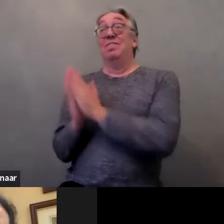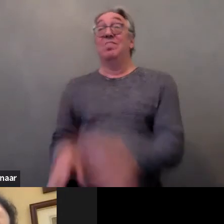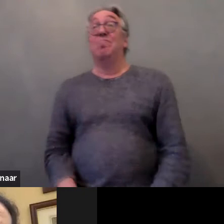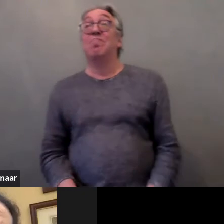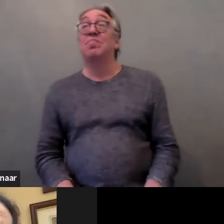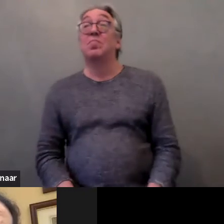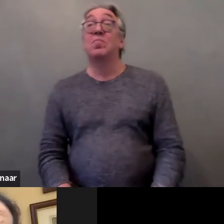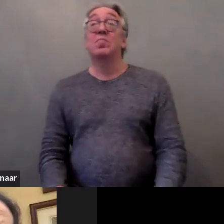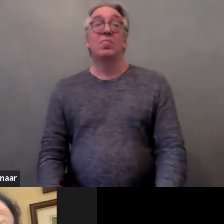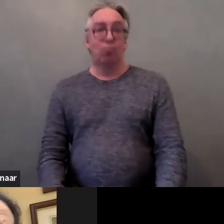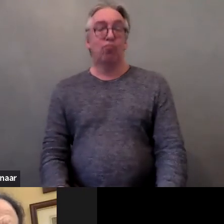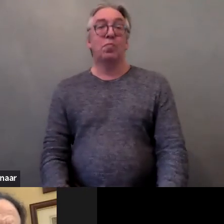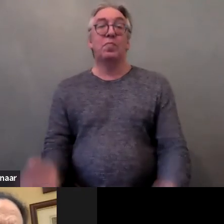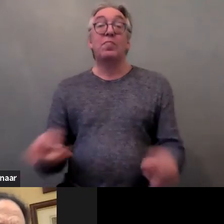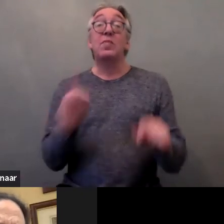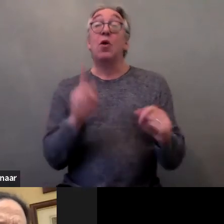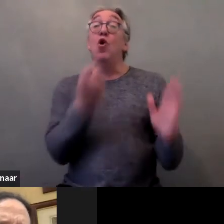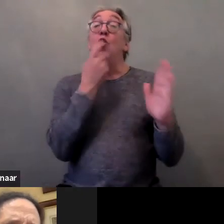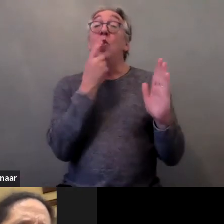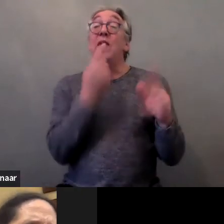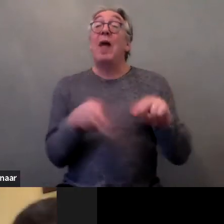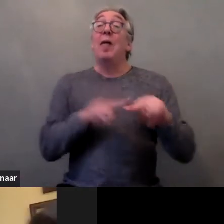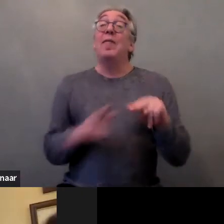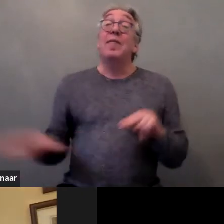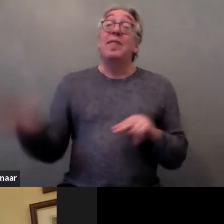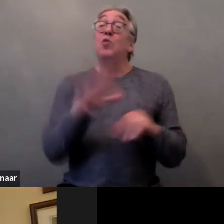And the national Action Plan in Finland did address